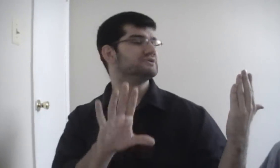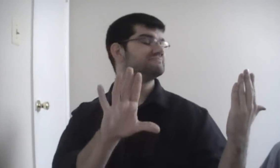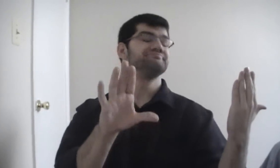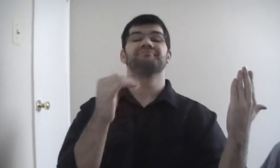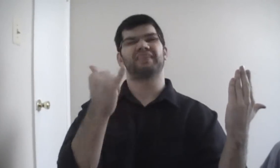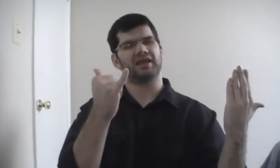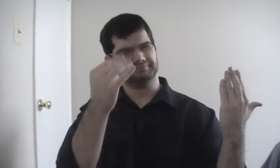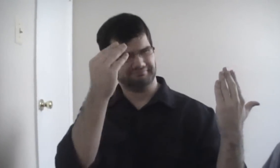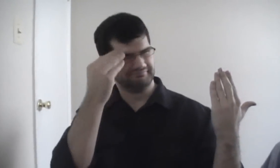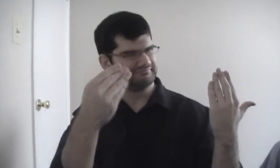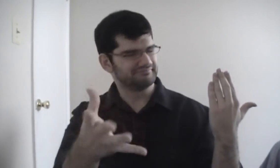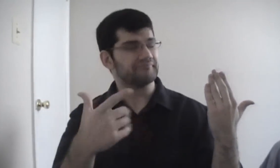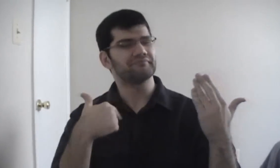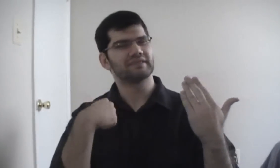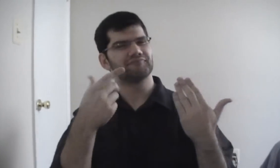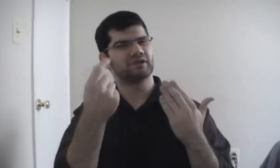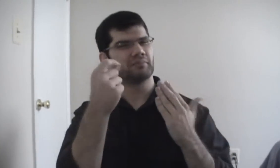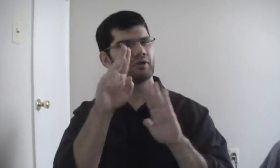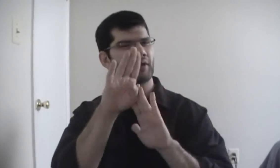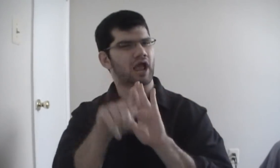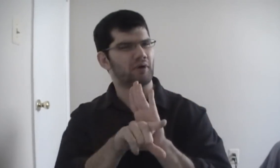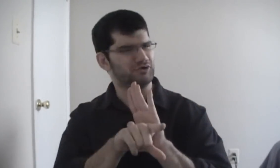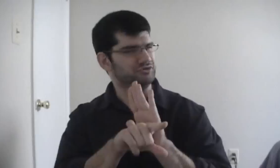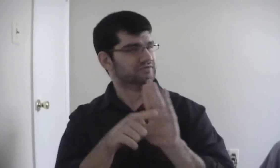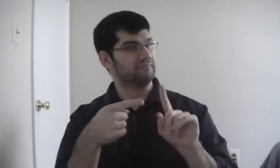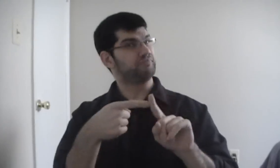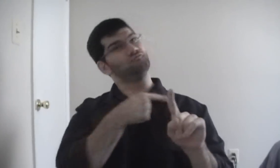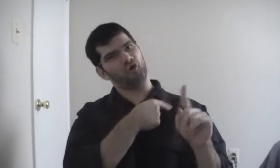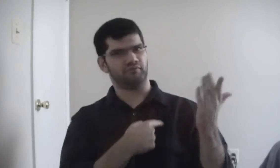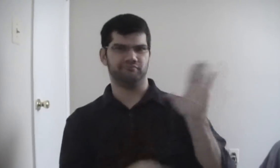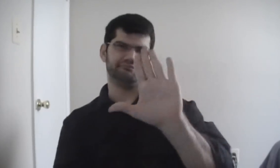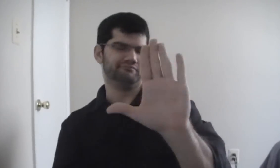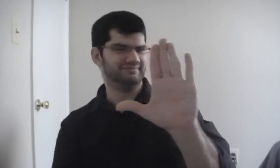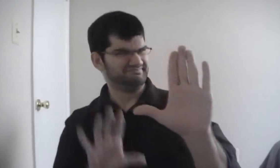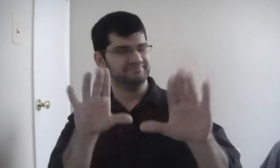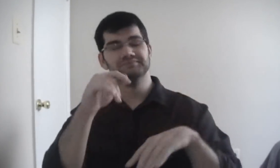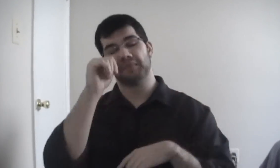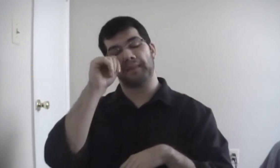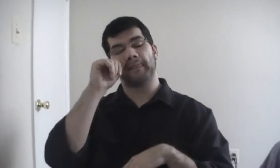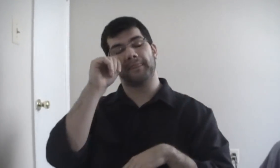Now, before I show you the picture, I want to give you a bit of background about her..